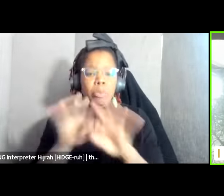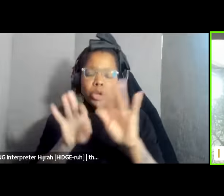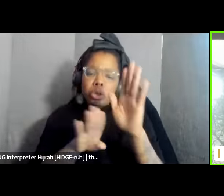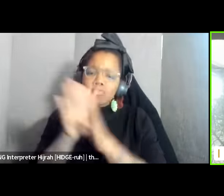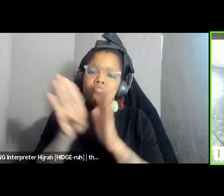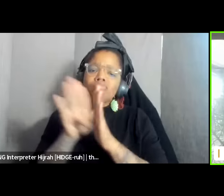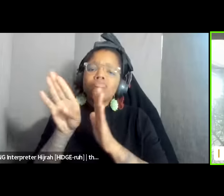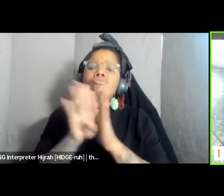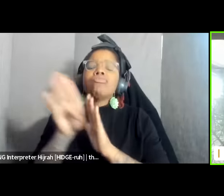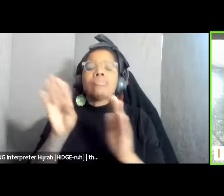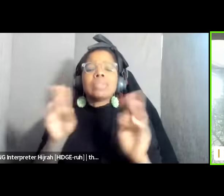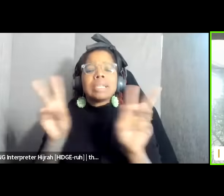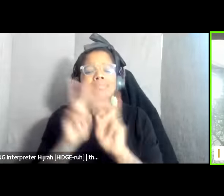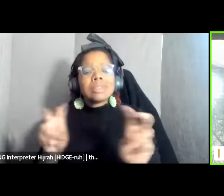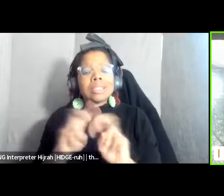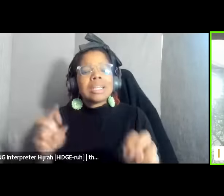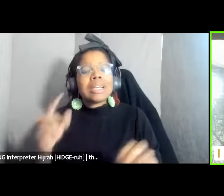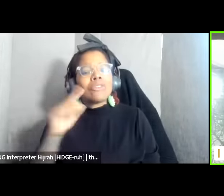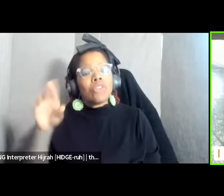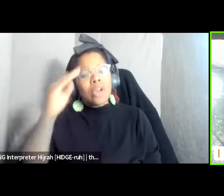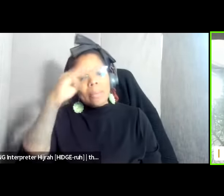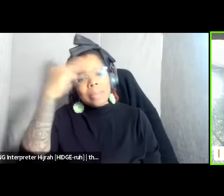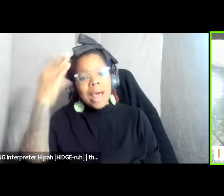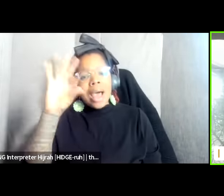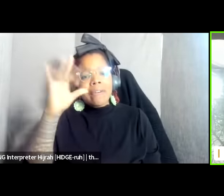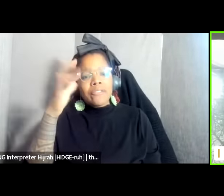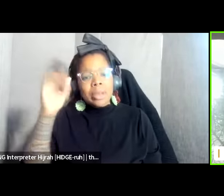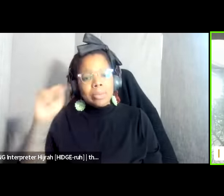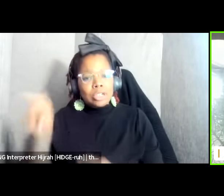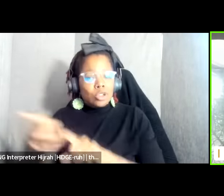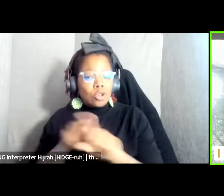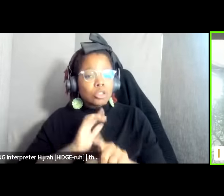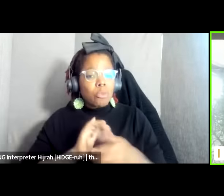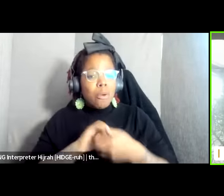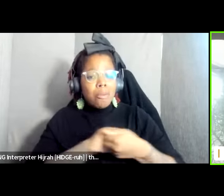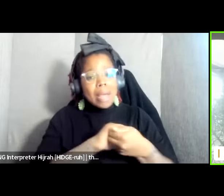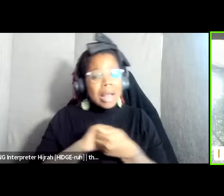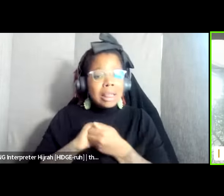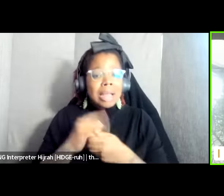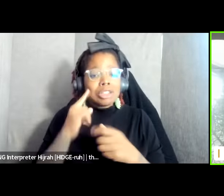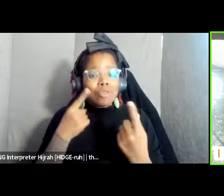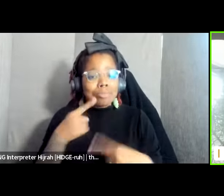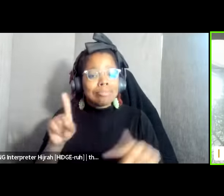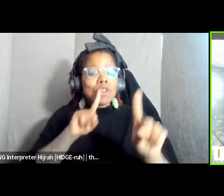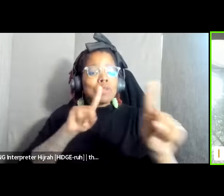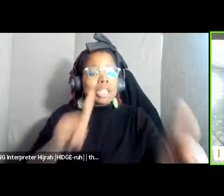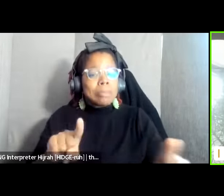feminist and our an and and our allies to be able to respond to think critically and to respond